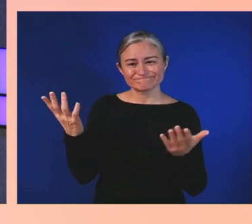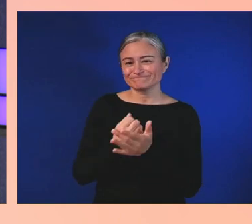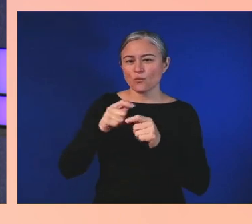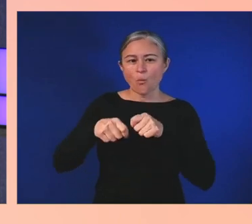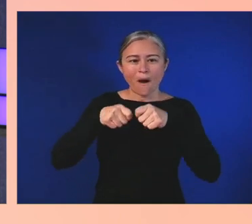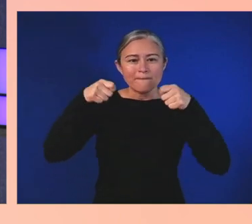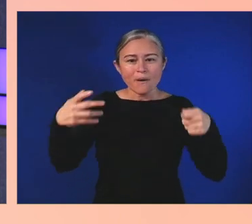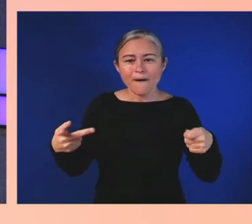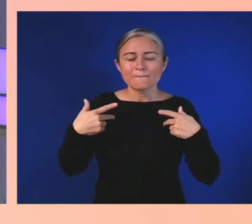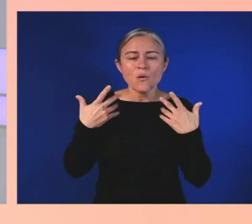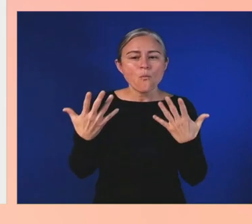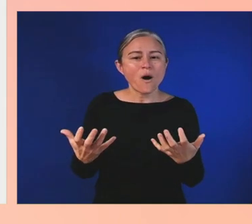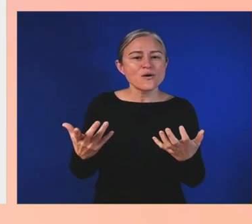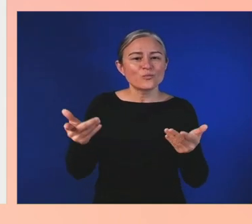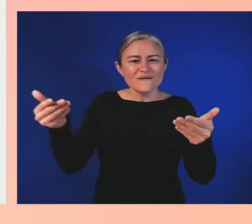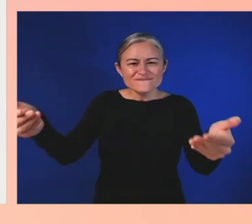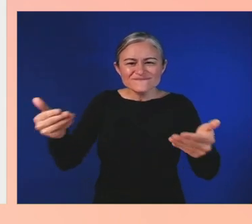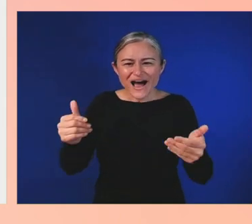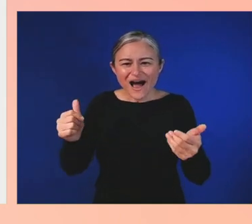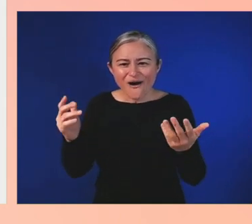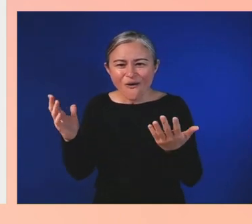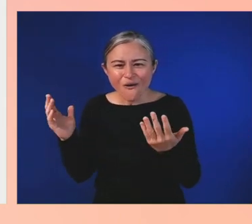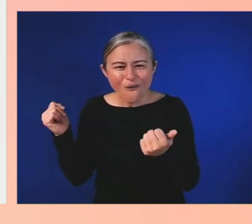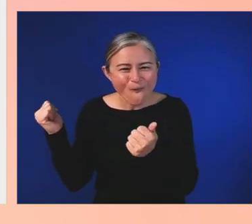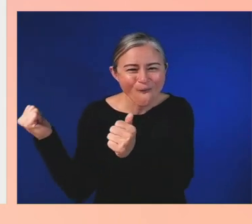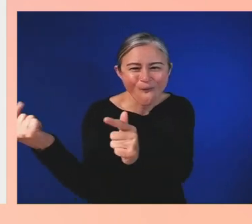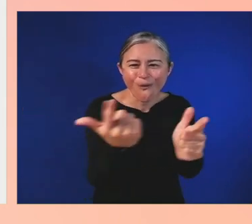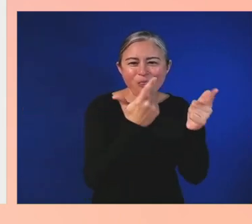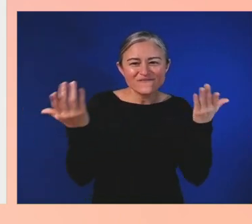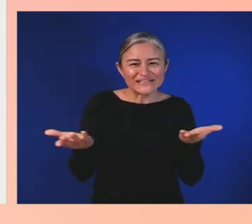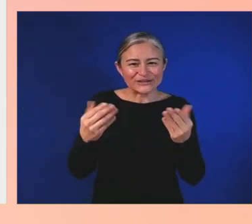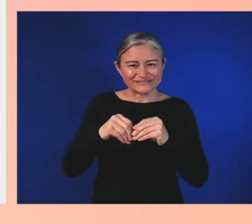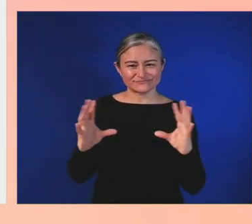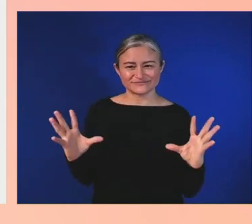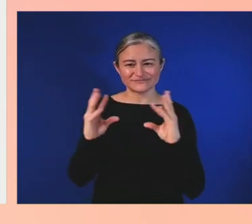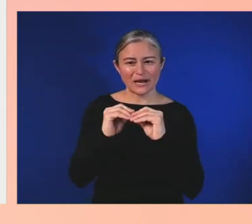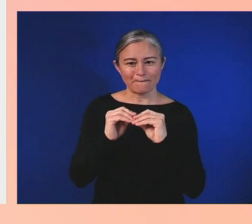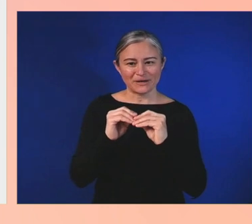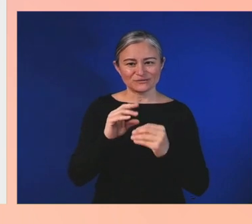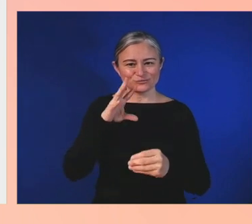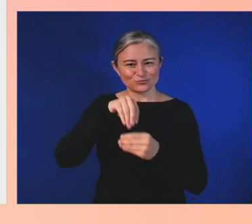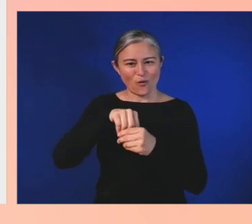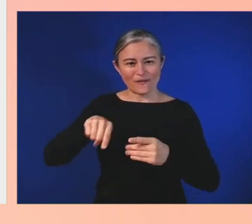here at the summit to join our community and check out the Xbox Ambassador